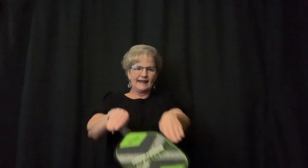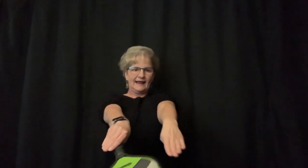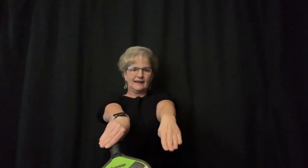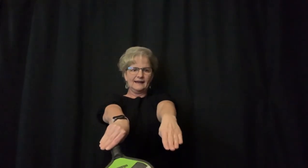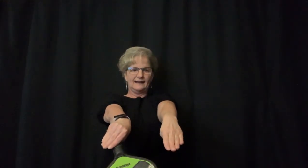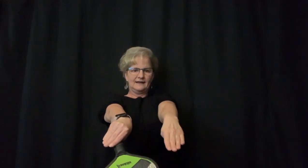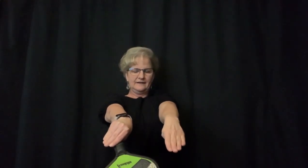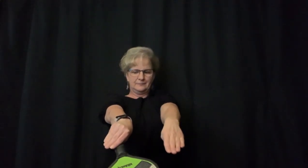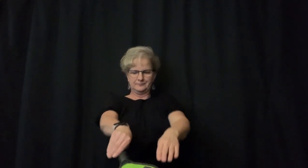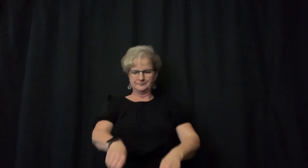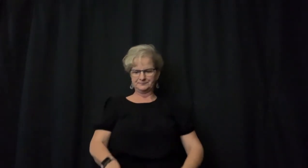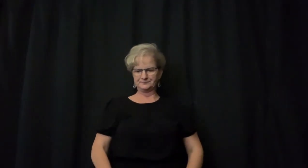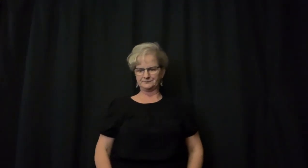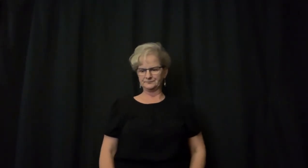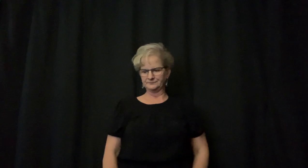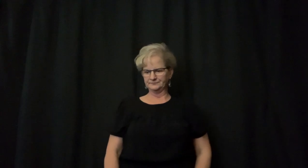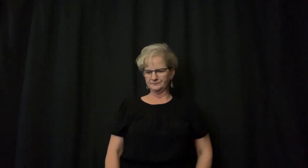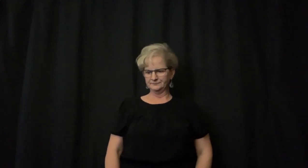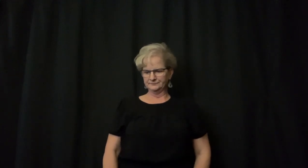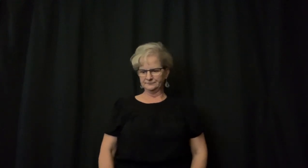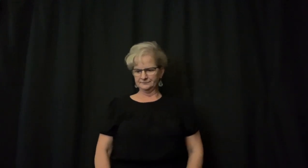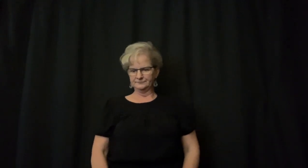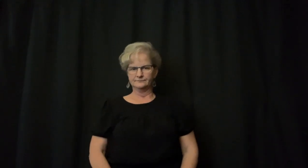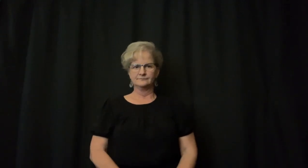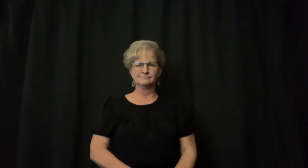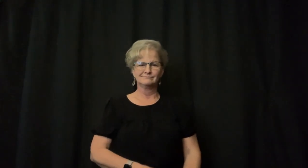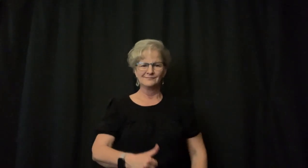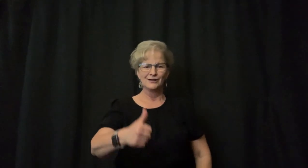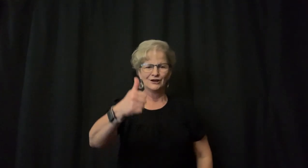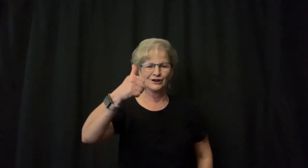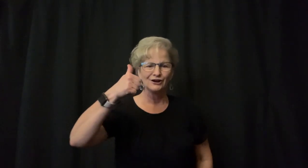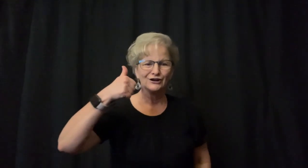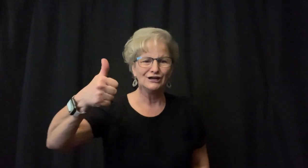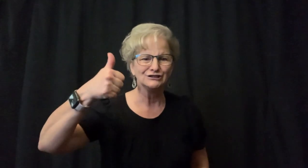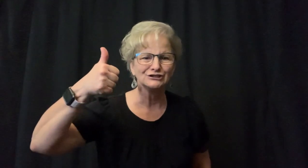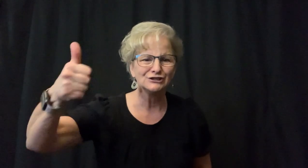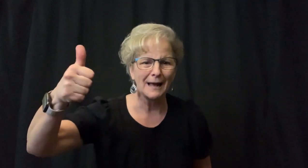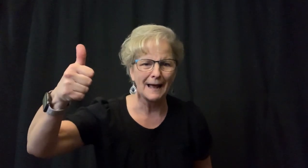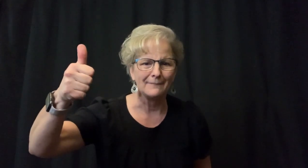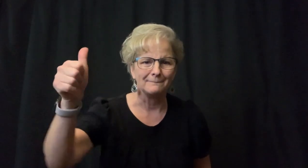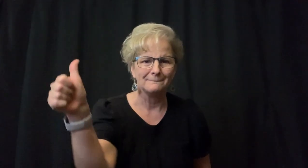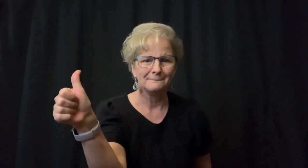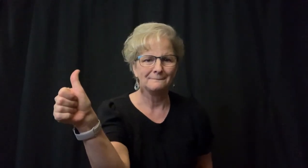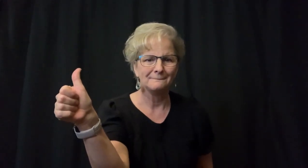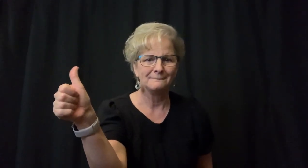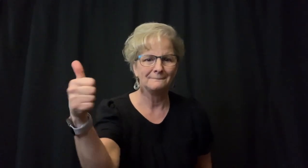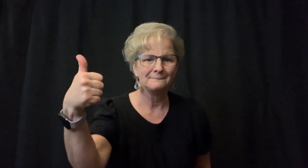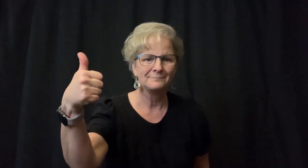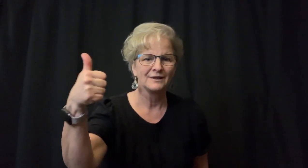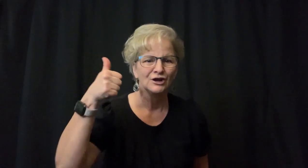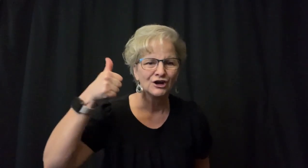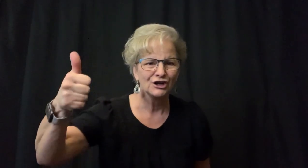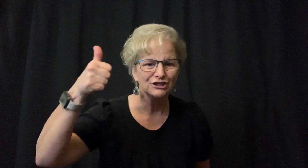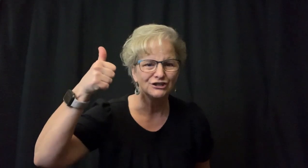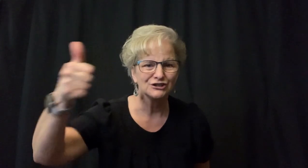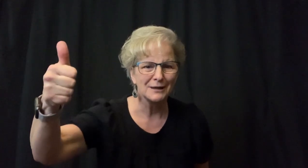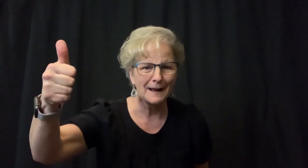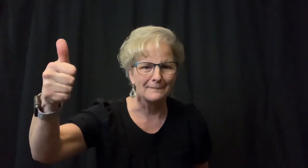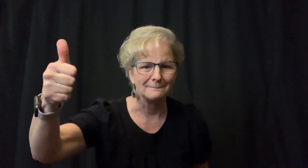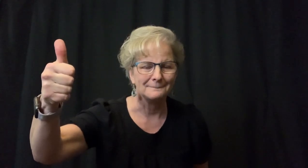Again, "in". Next word in ASL "good job!". You can say "good job" related to good shot, good serve, good ralley, etc. as we will know